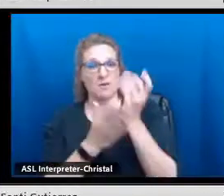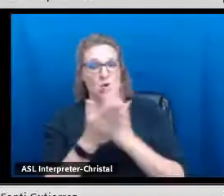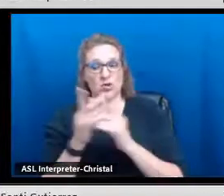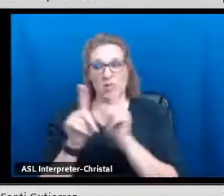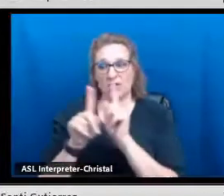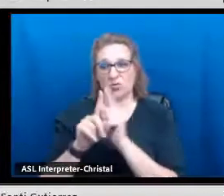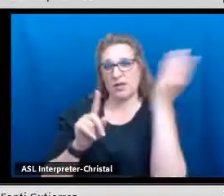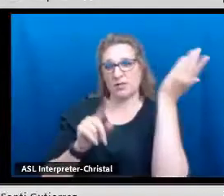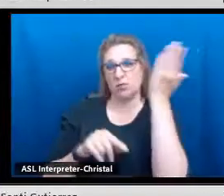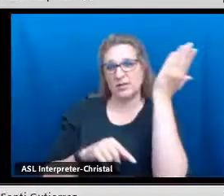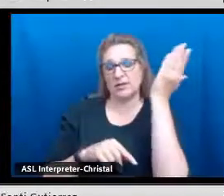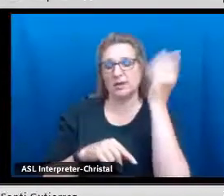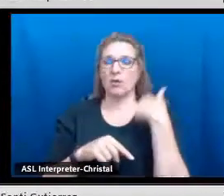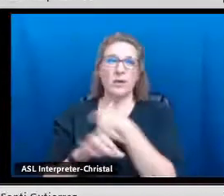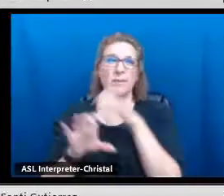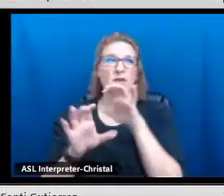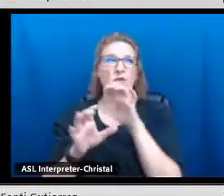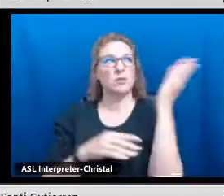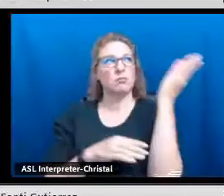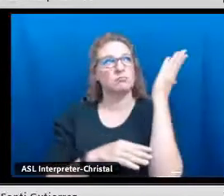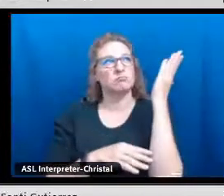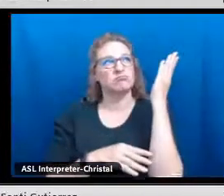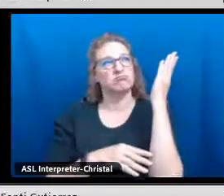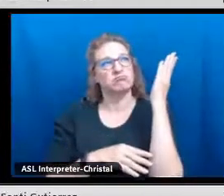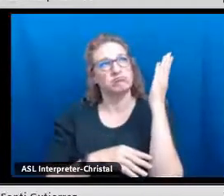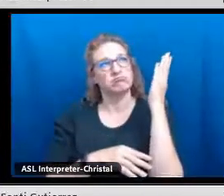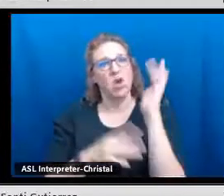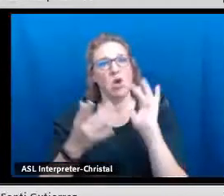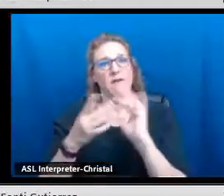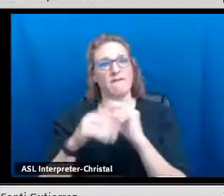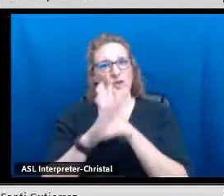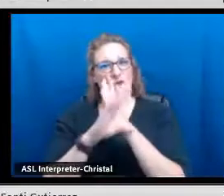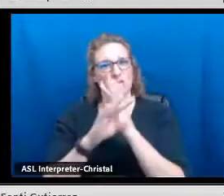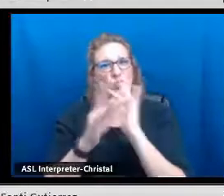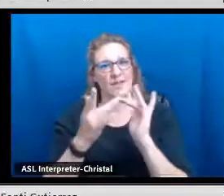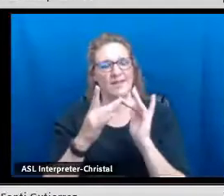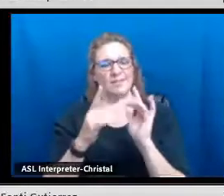They will submit a writing portion of it as well as the actual presentation.